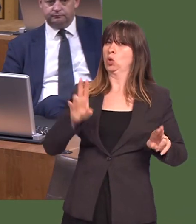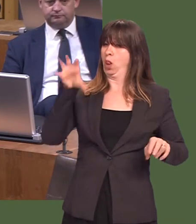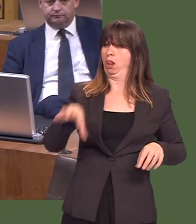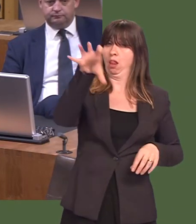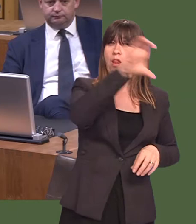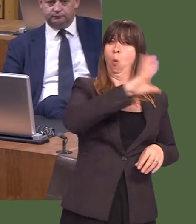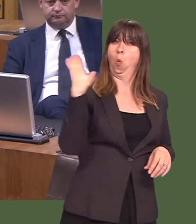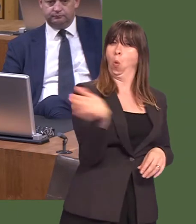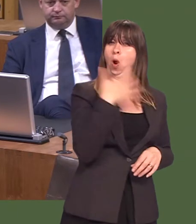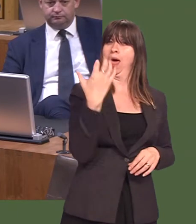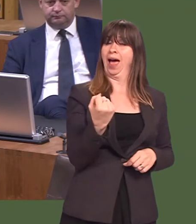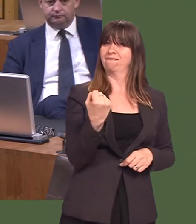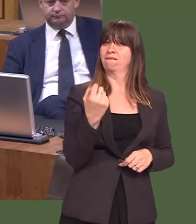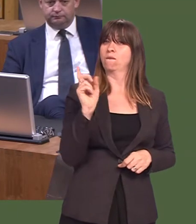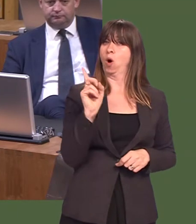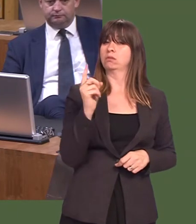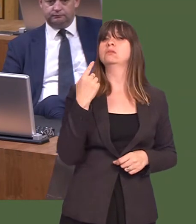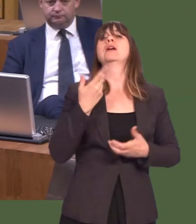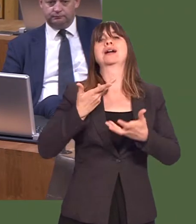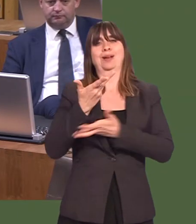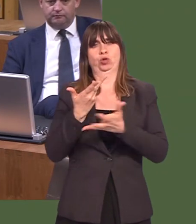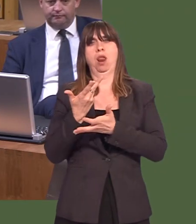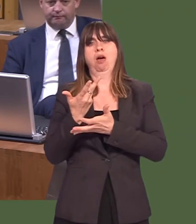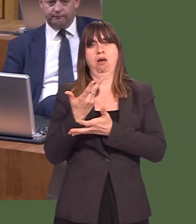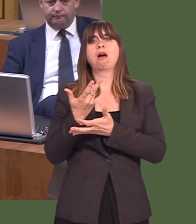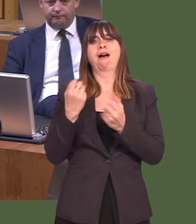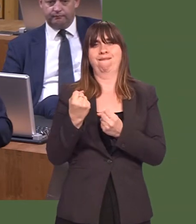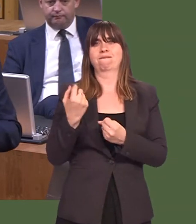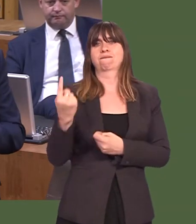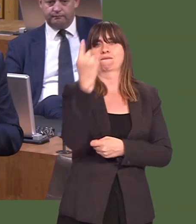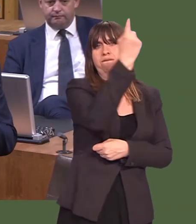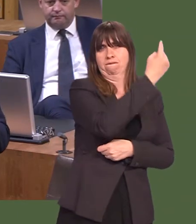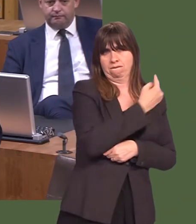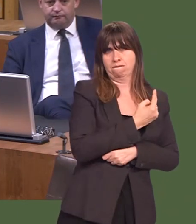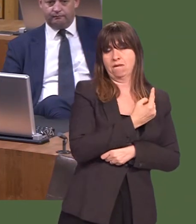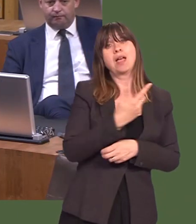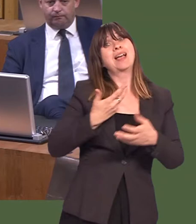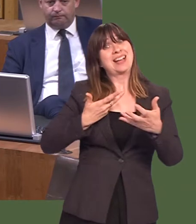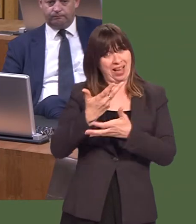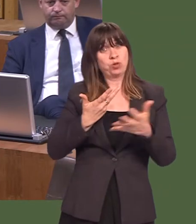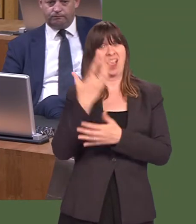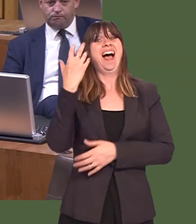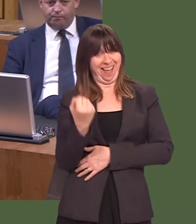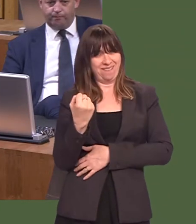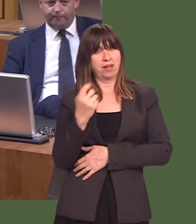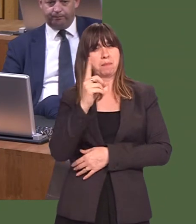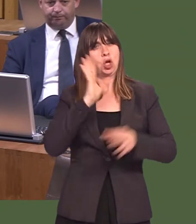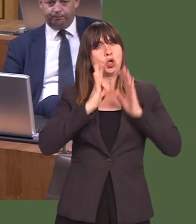school in Wales already able to provide that service. I think the trick is not just to provide the counsellor, but to ensure that young people